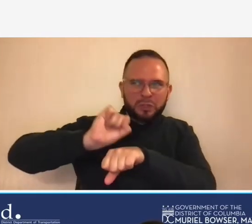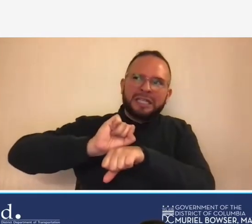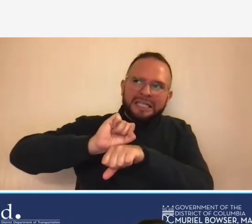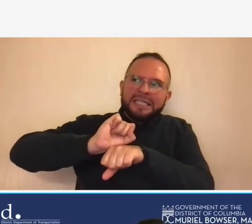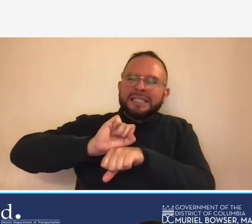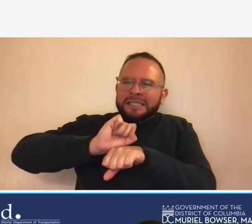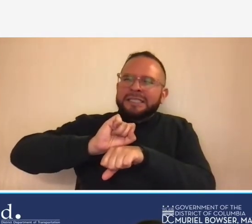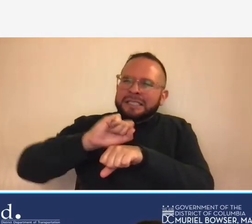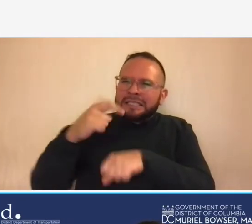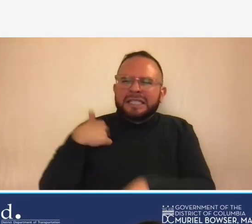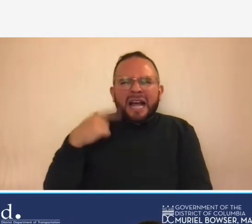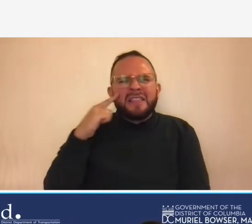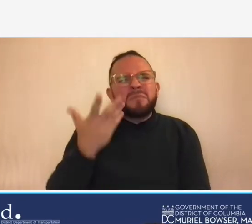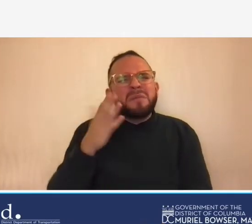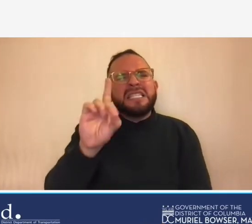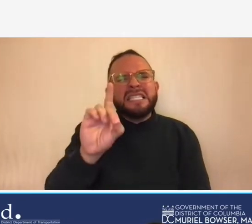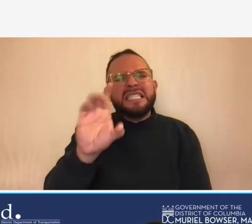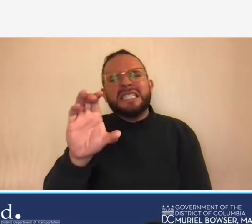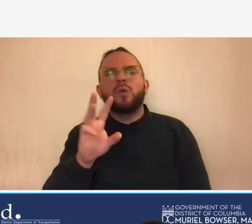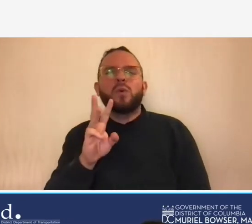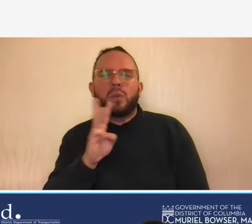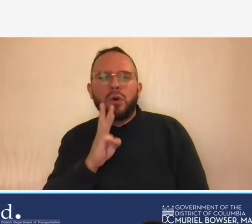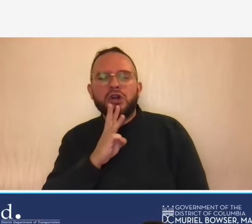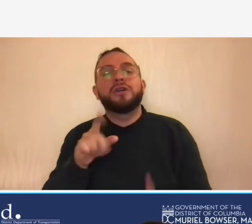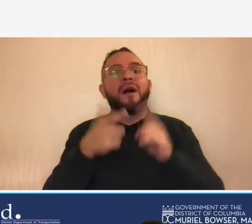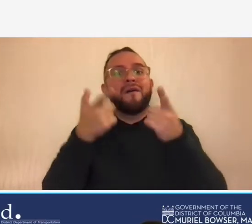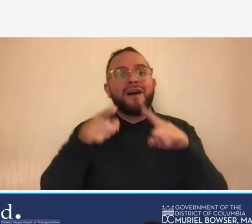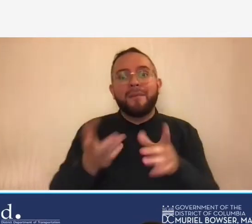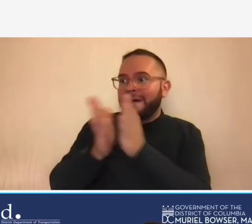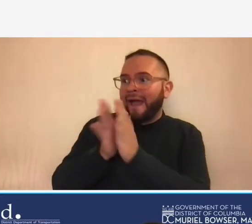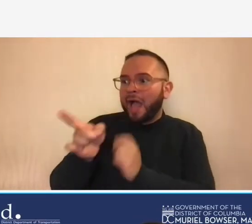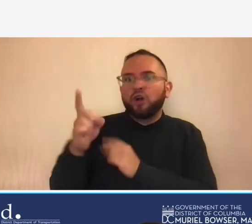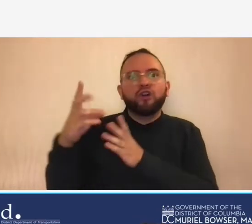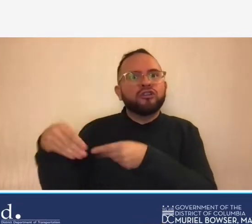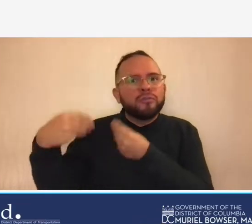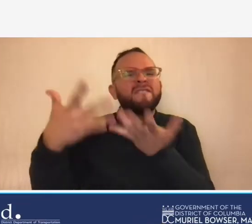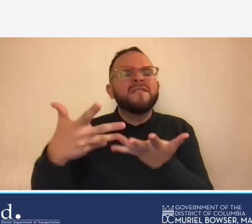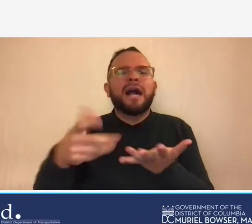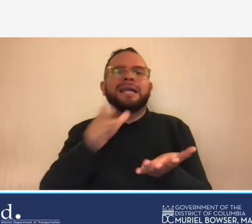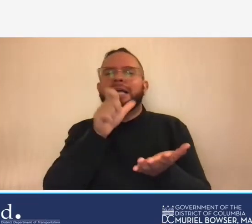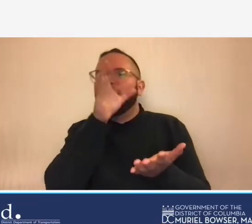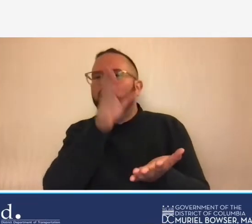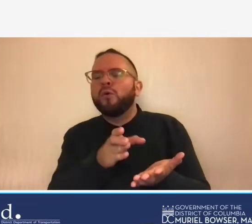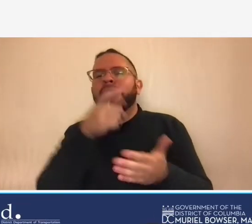was dc water and then she was asked to provide an indirect cost rate audit and and she was a little